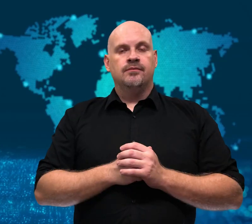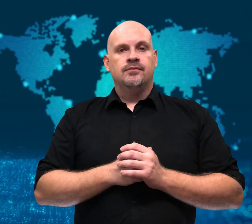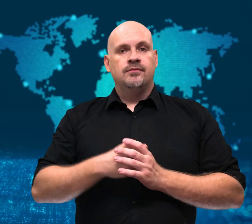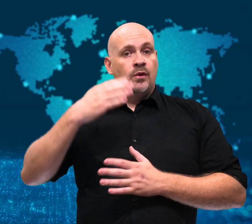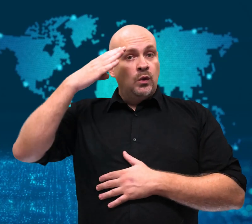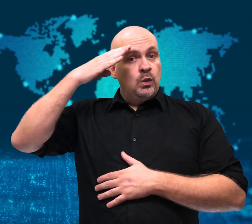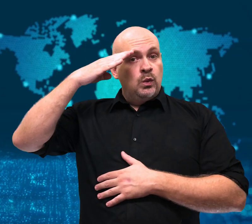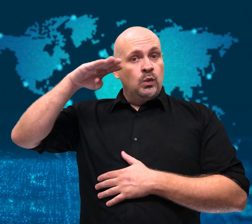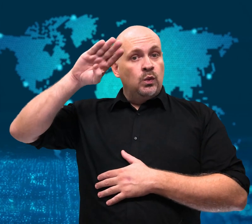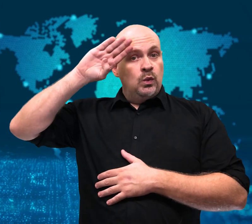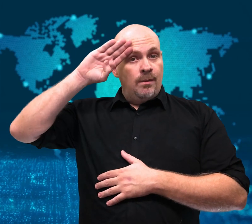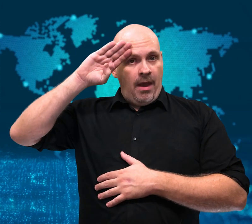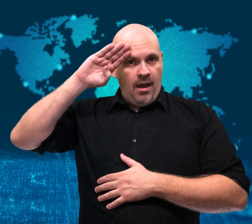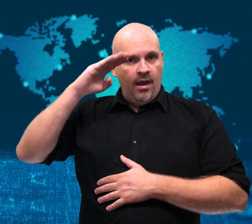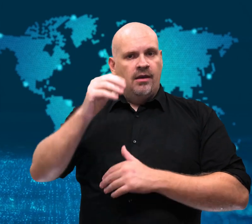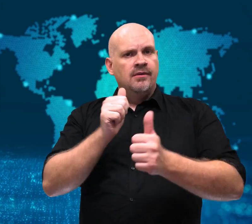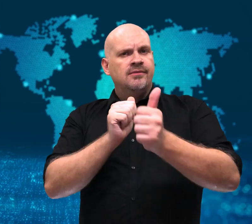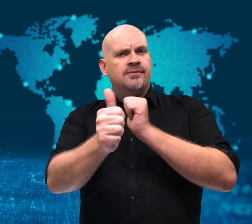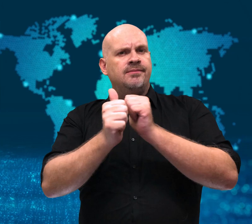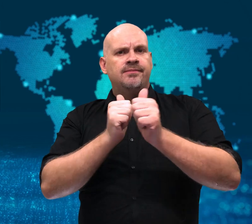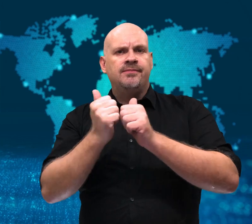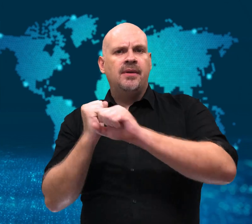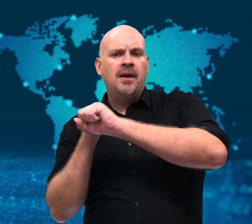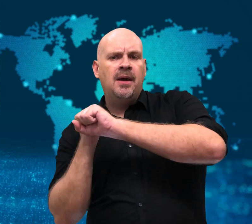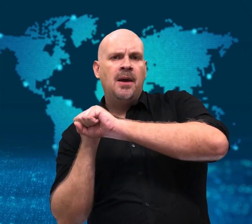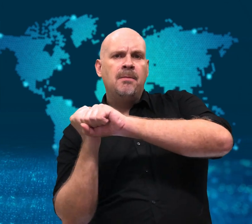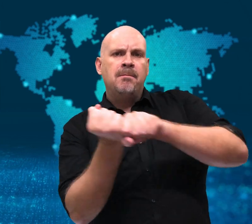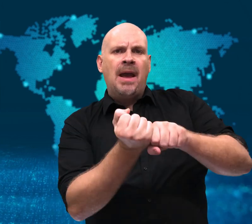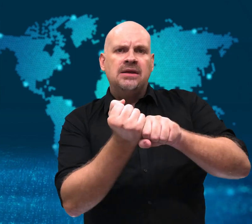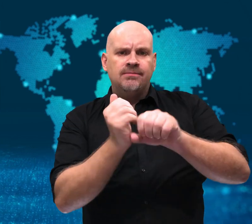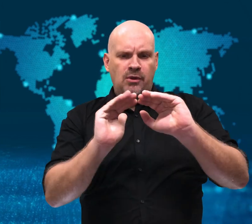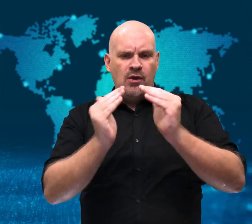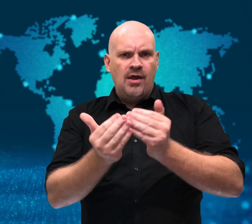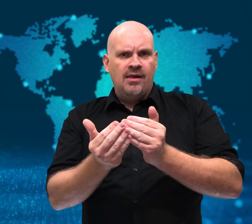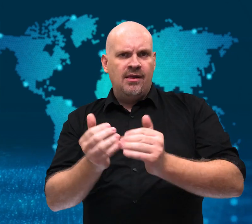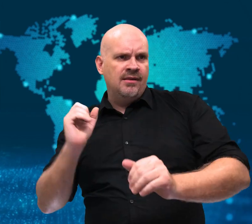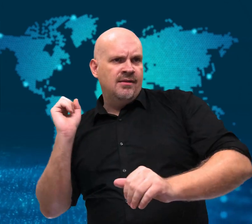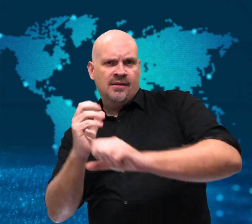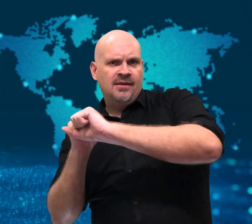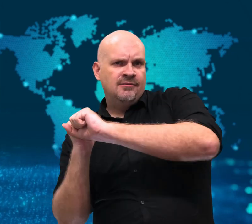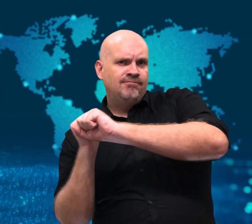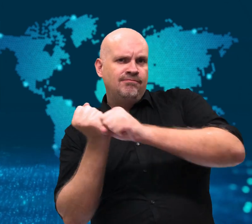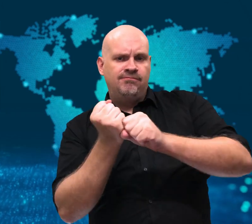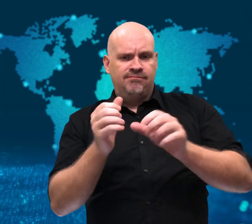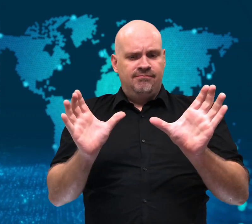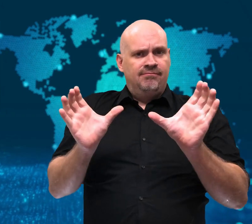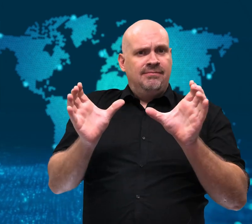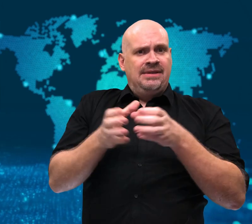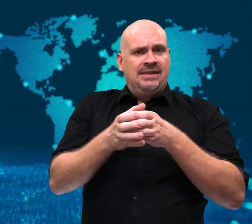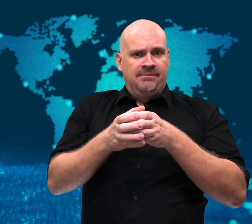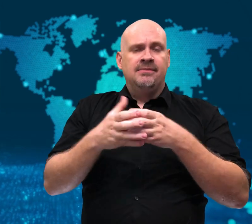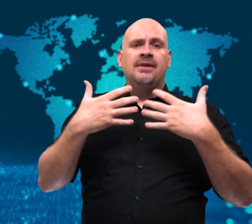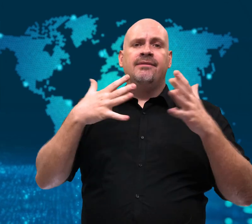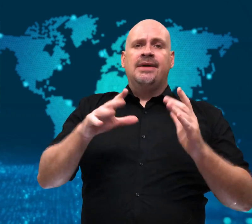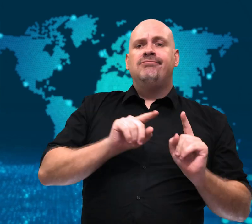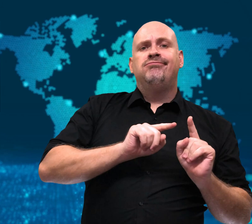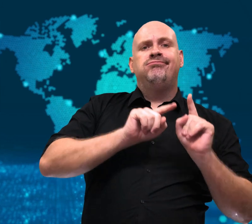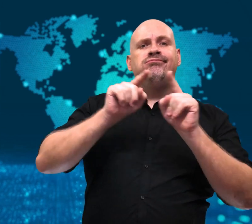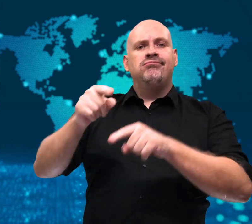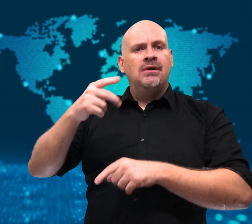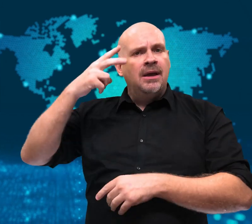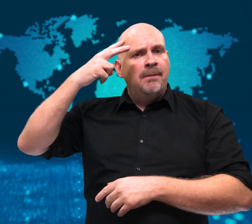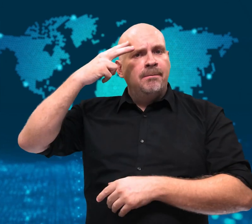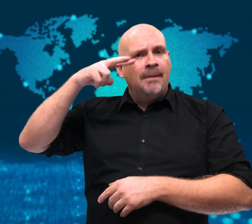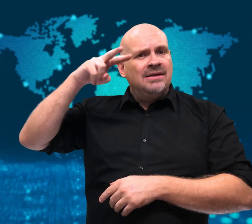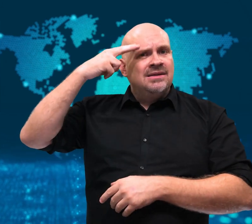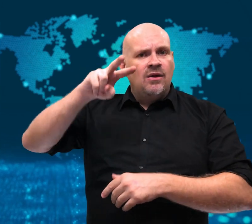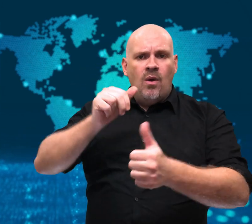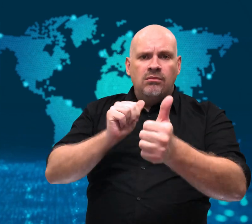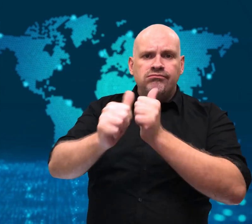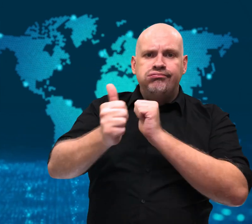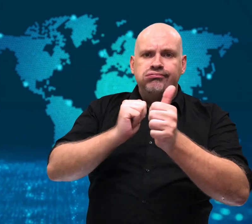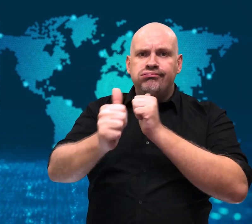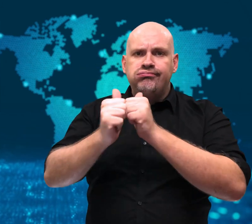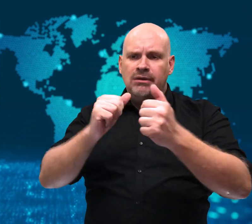[Gavin]: A group of Cuban baseball players left their team during a